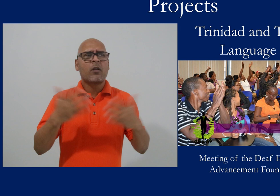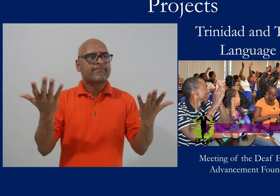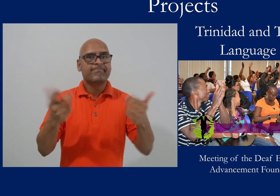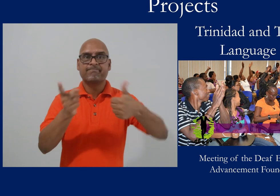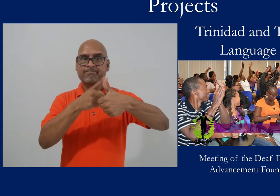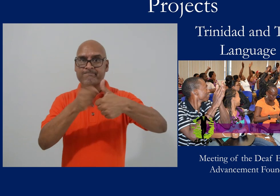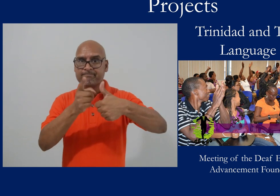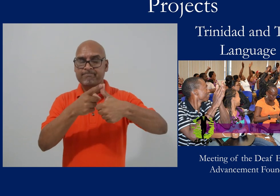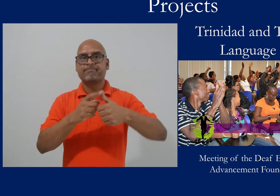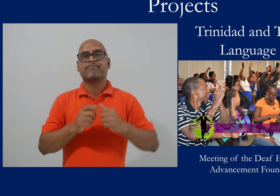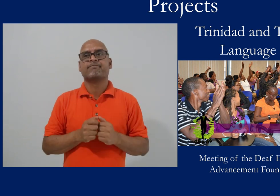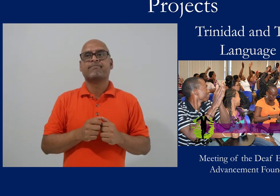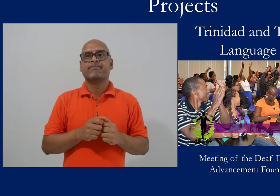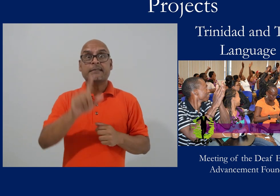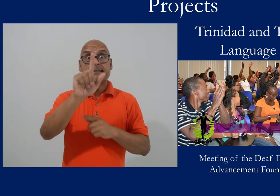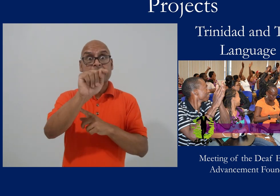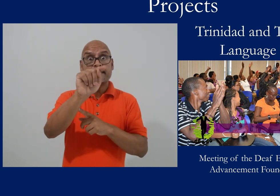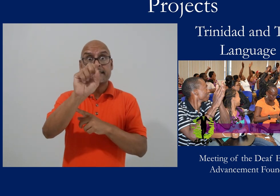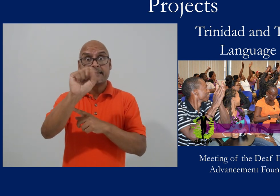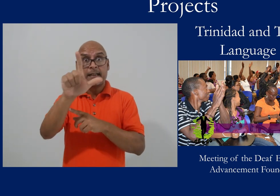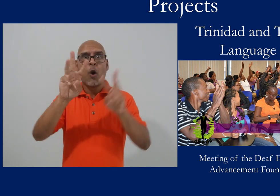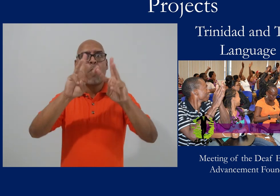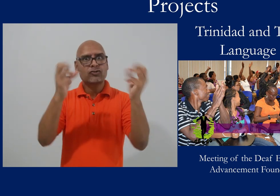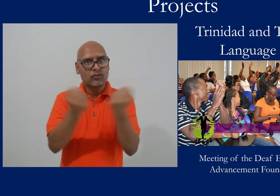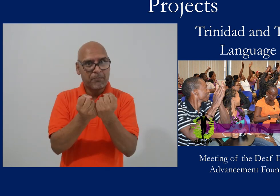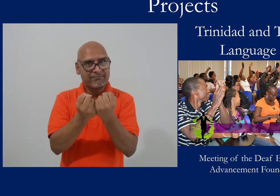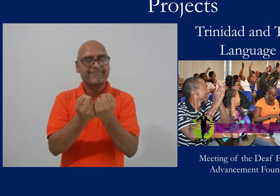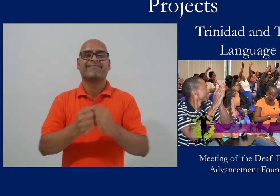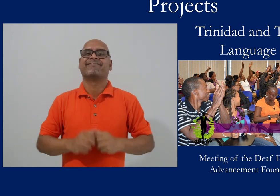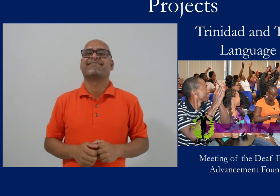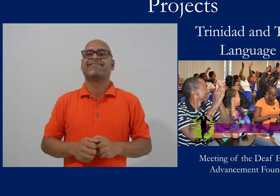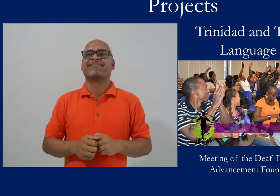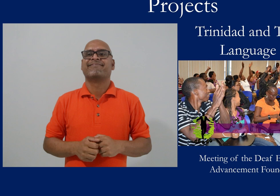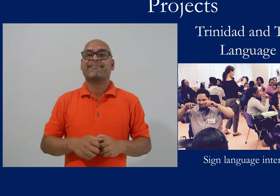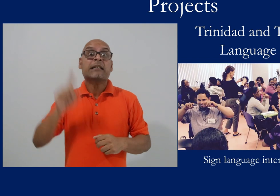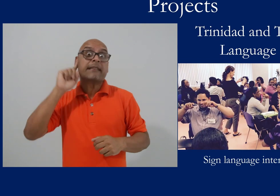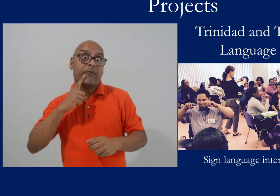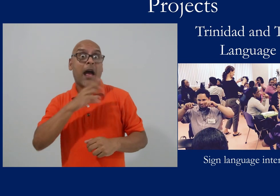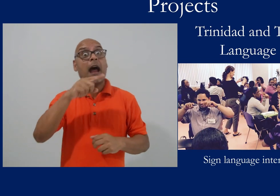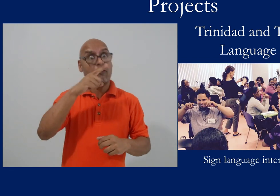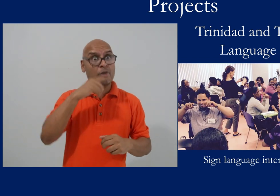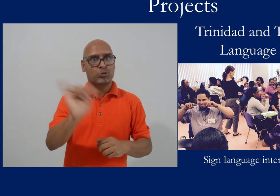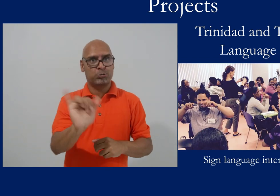This has included TTSL workshops, for both deaf and hearing people,